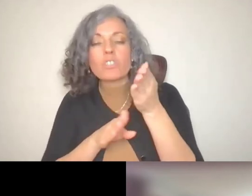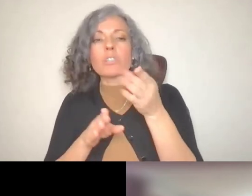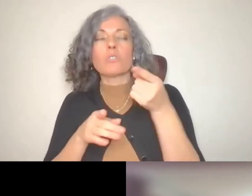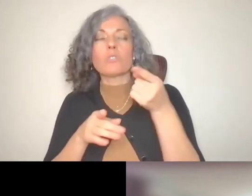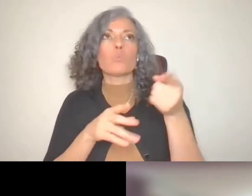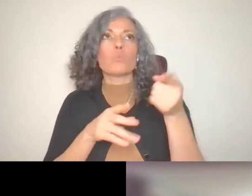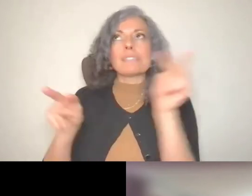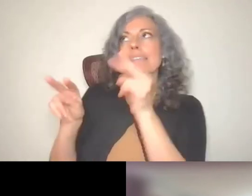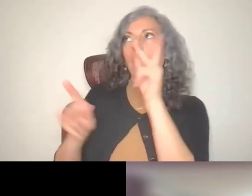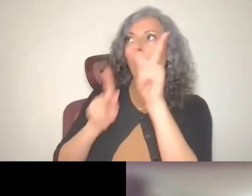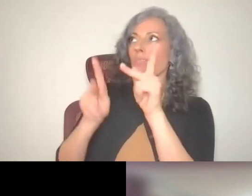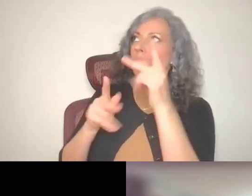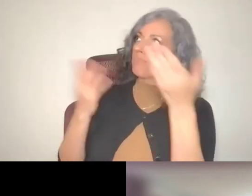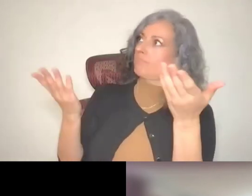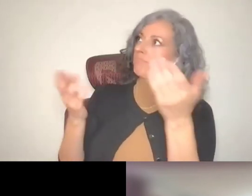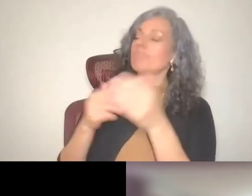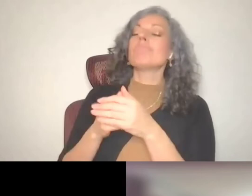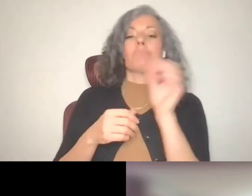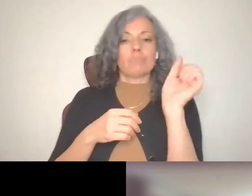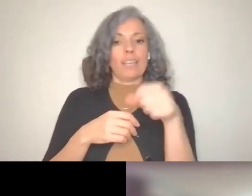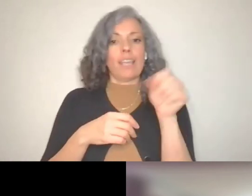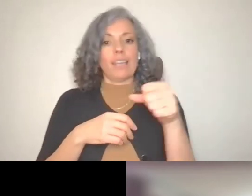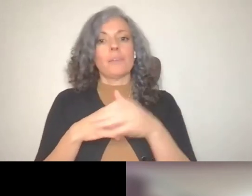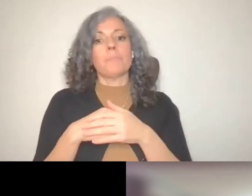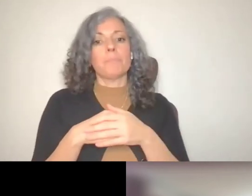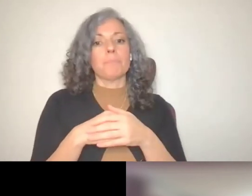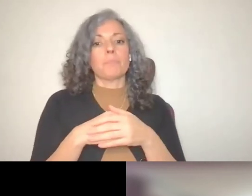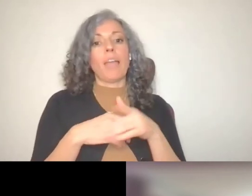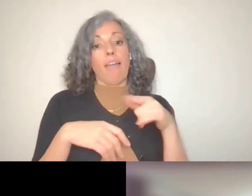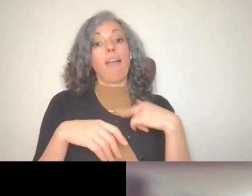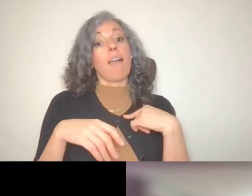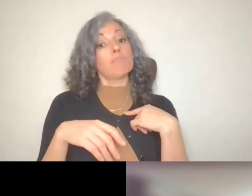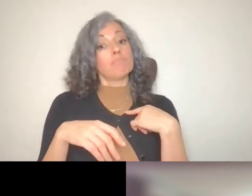Yeah, she mentioned that I like to travel